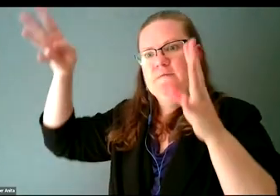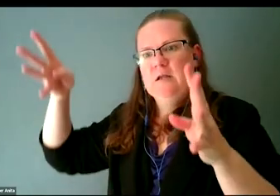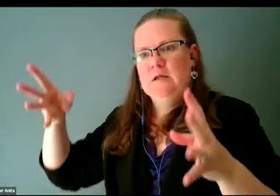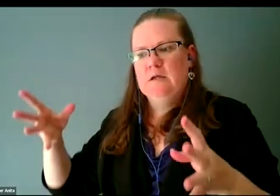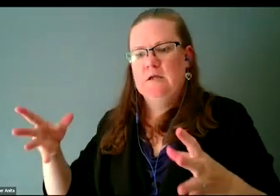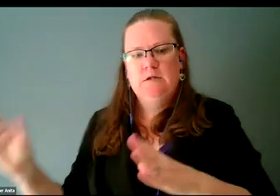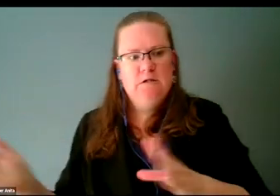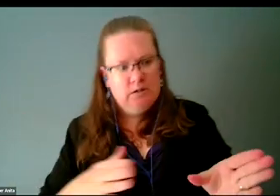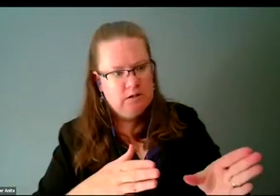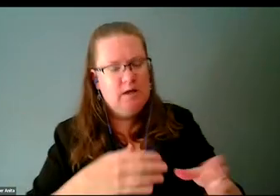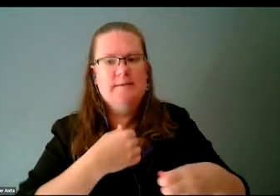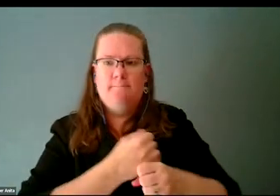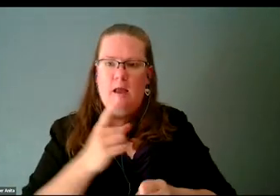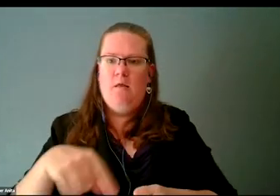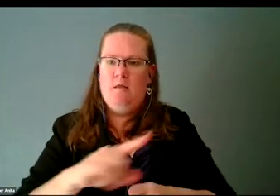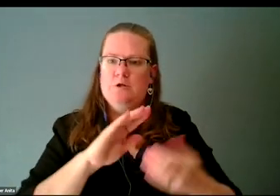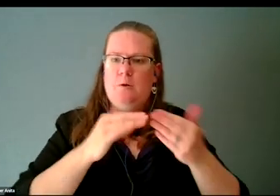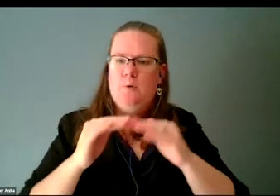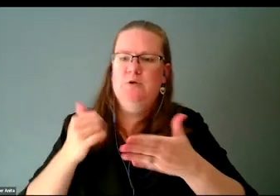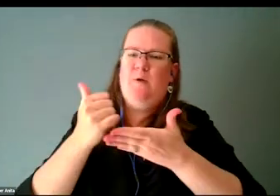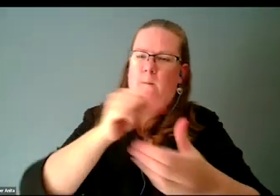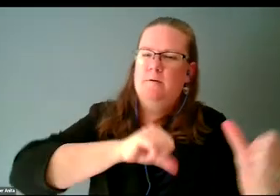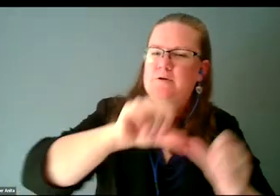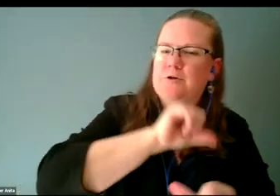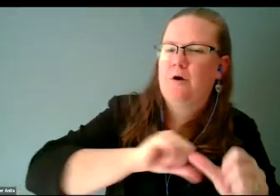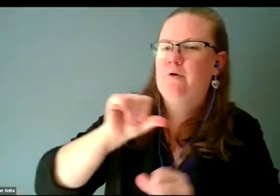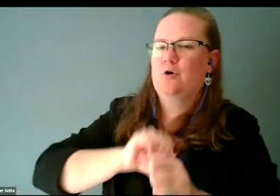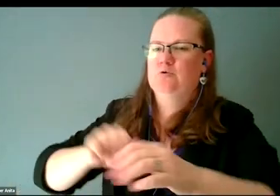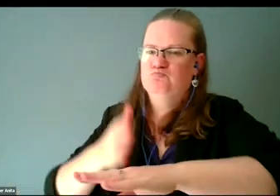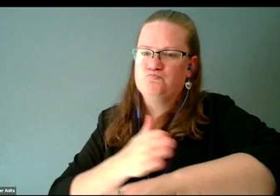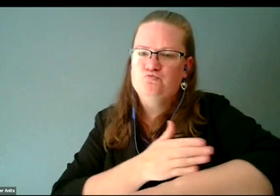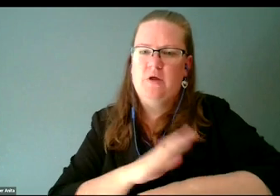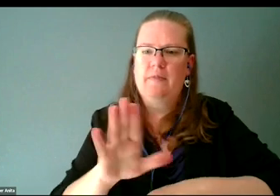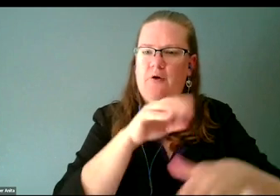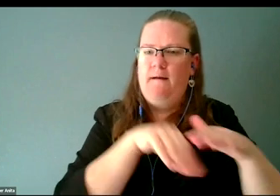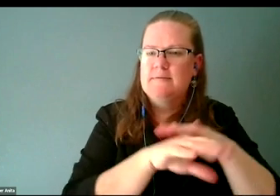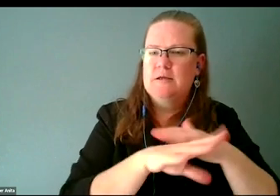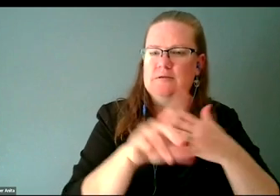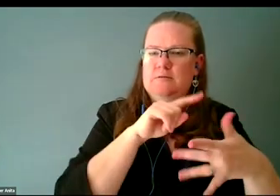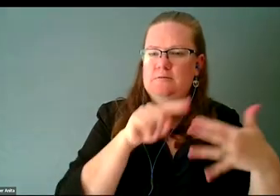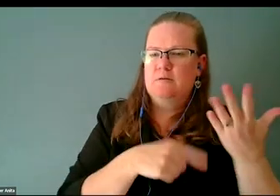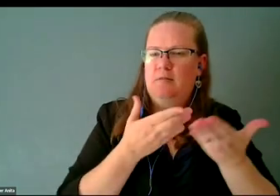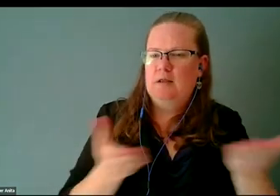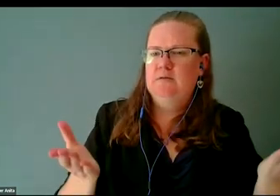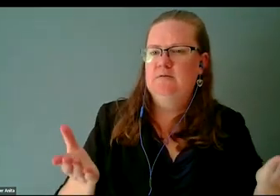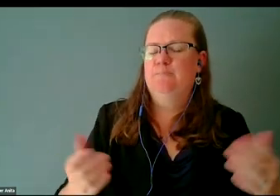to help each other to be able to use these things. I'm not talking about like, "Oh, here's a tutorial